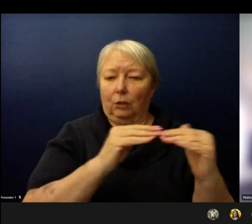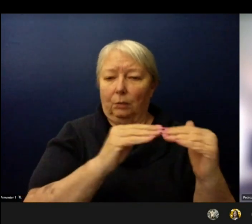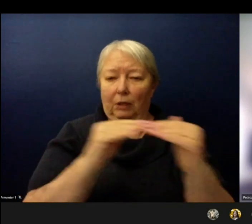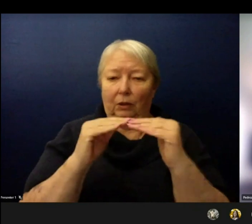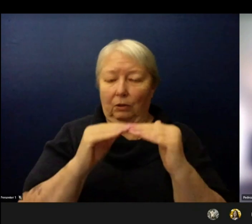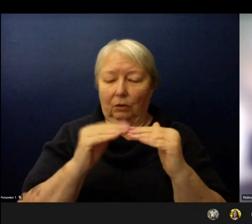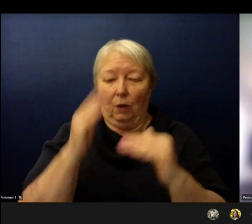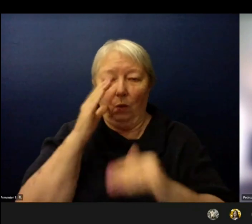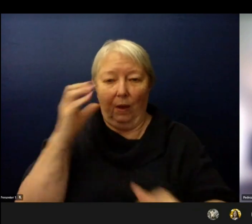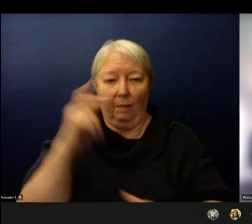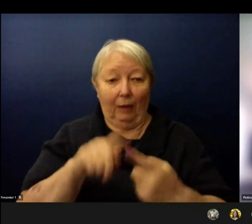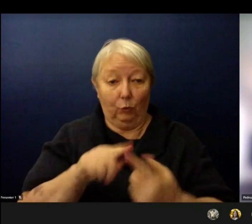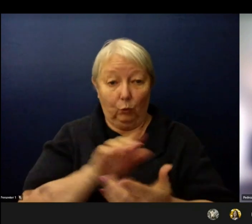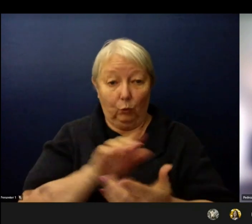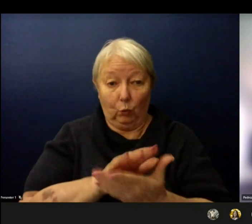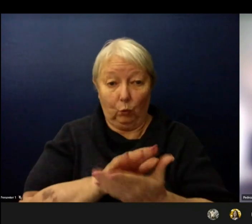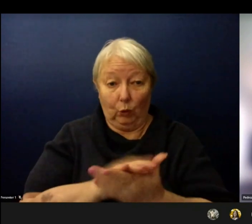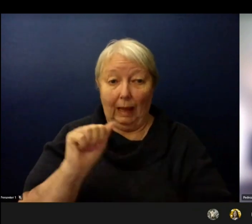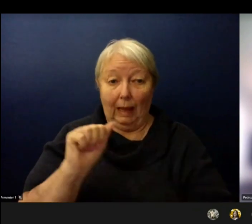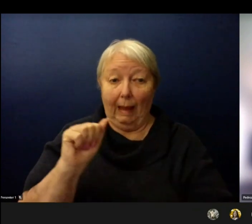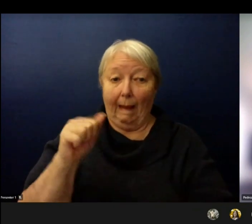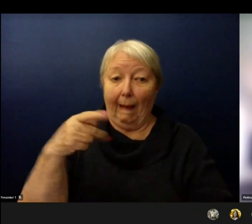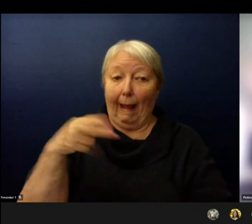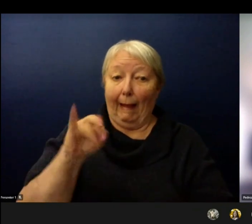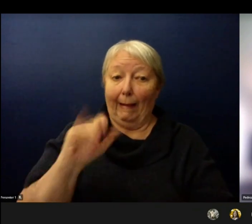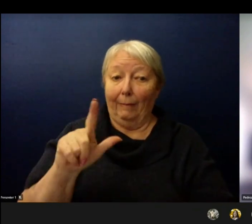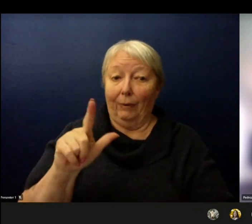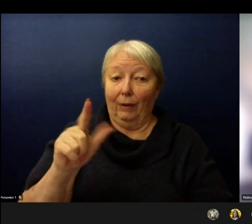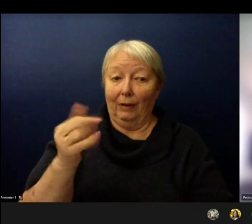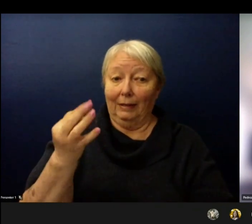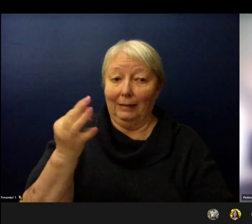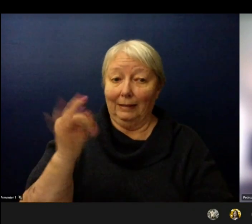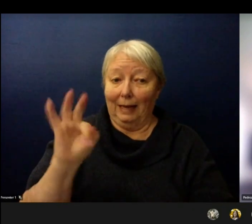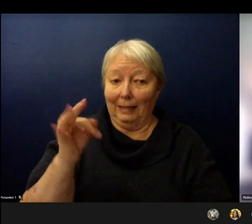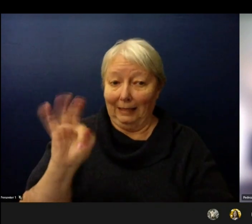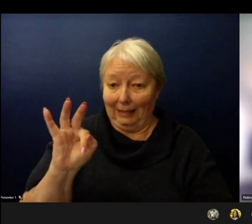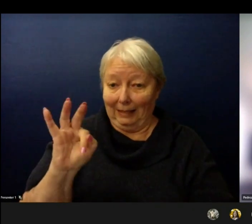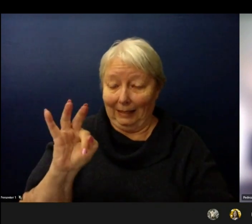This includes resource and access pathways who also will start on Monday April 19th.